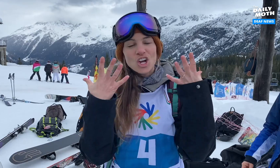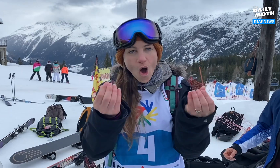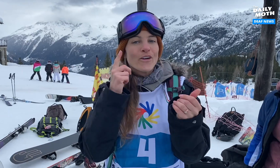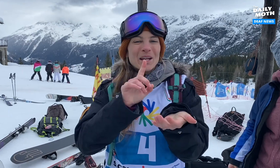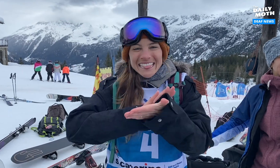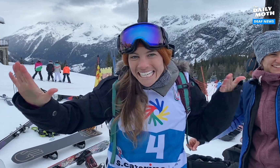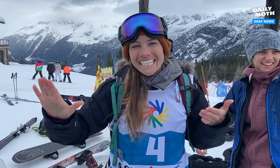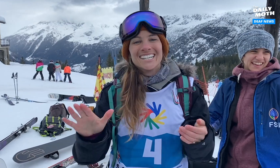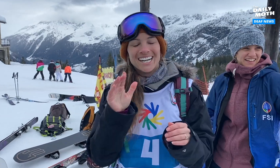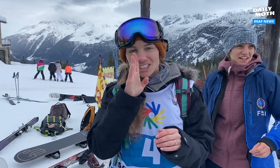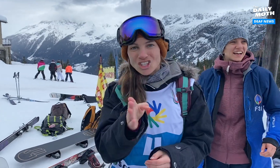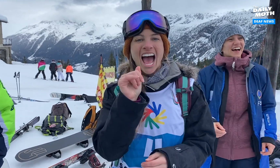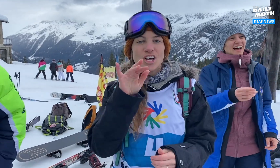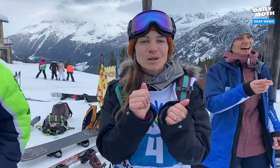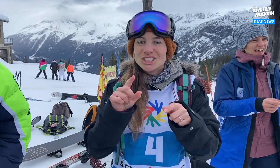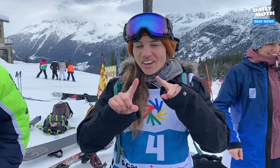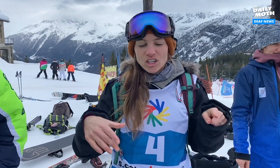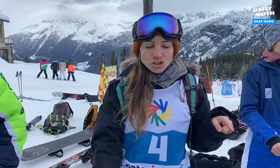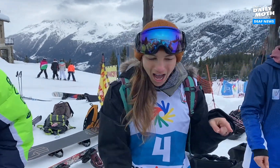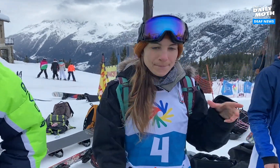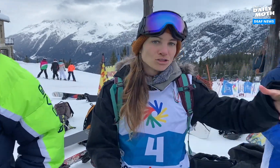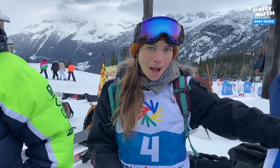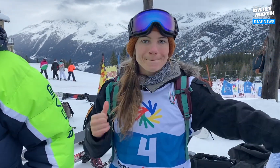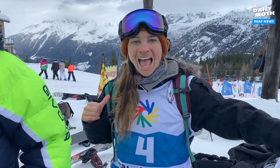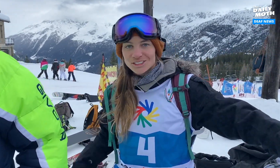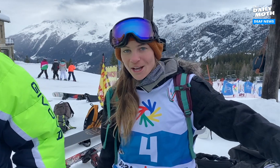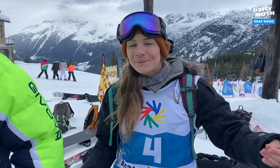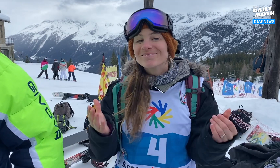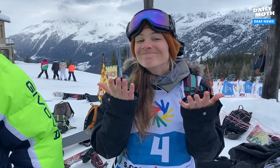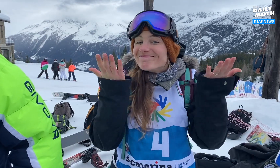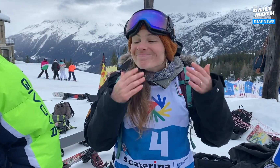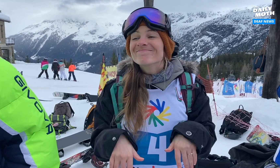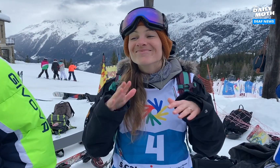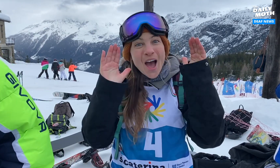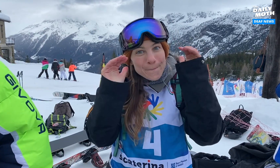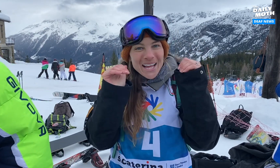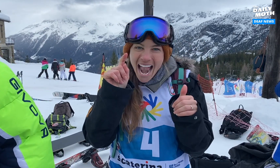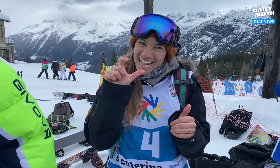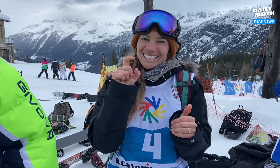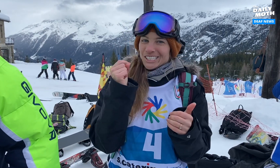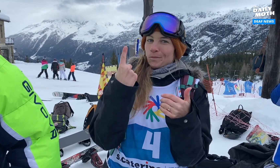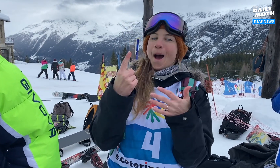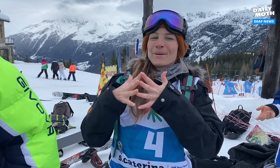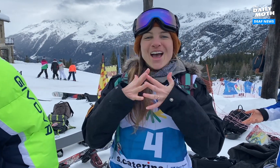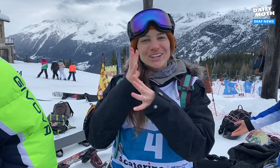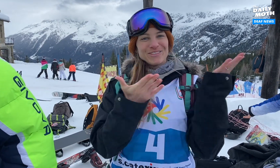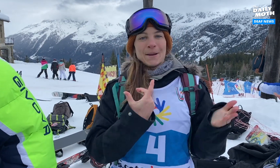I went for a clean, straight air with different grabs. I hope that at least one American will bring